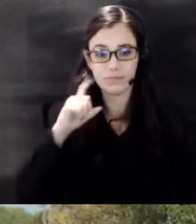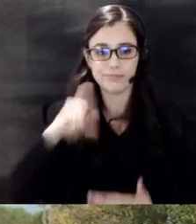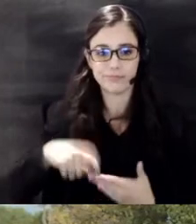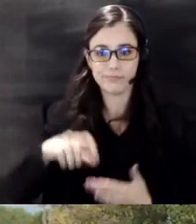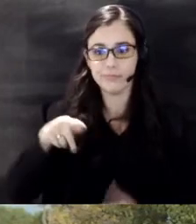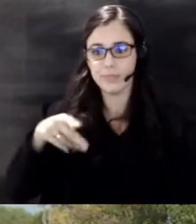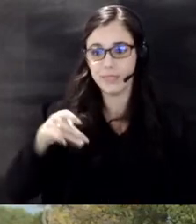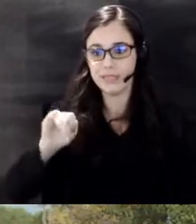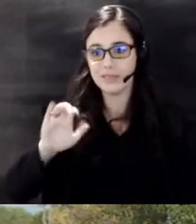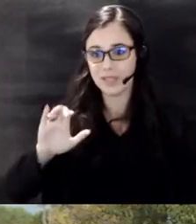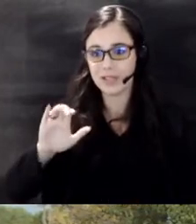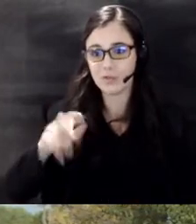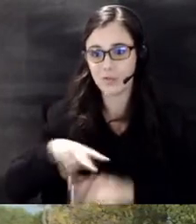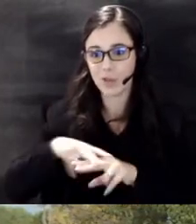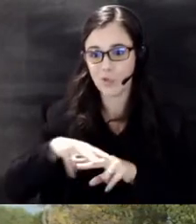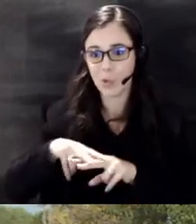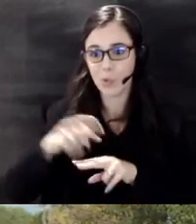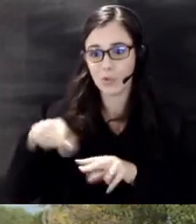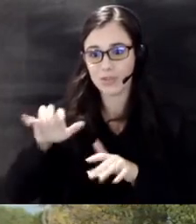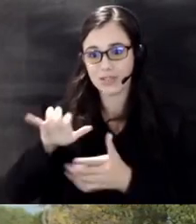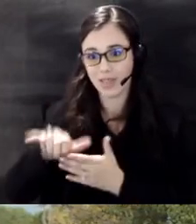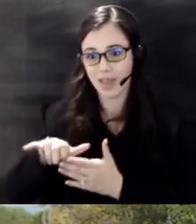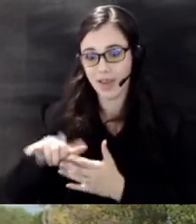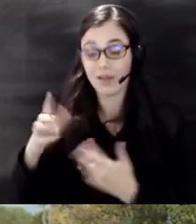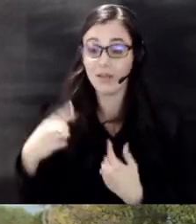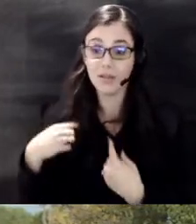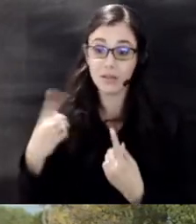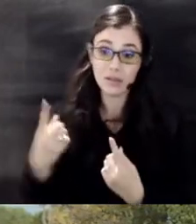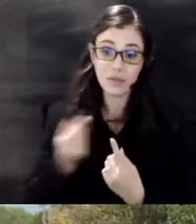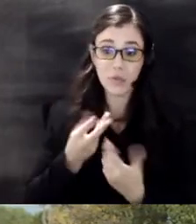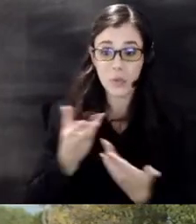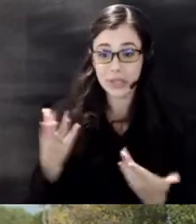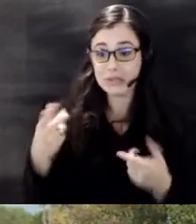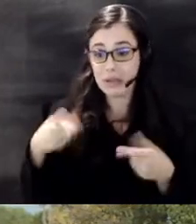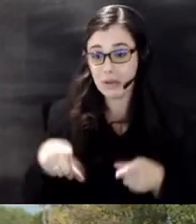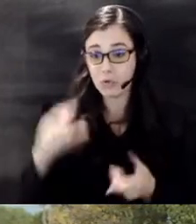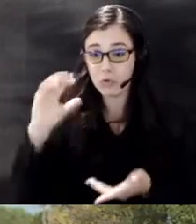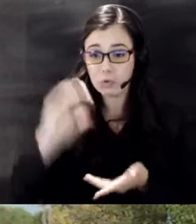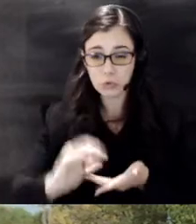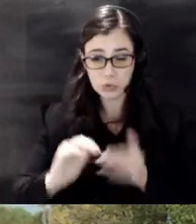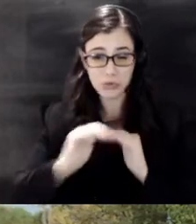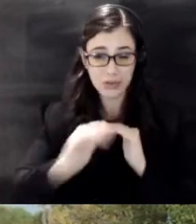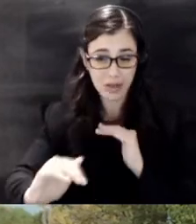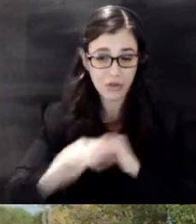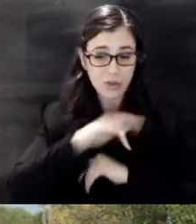did it and since then some things have happened to reduce the level of contamination but it's